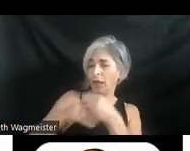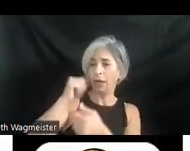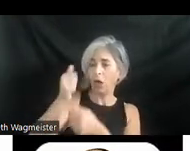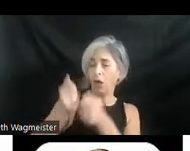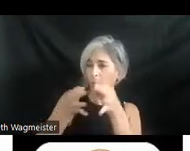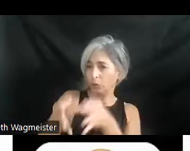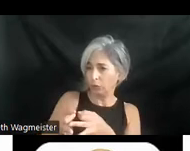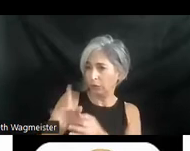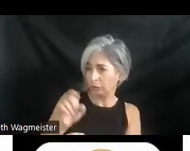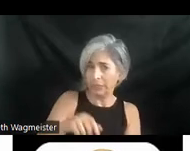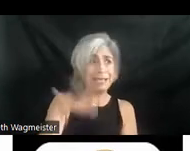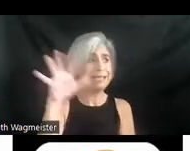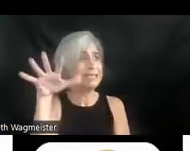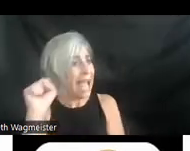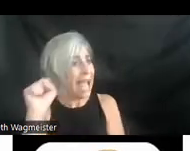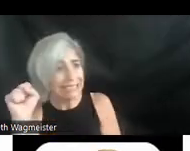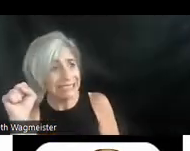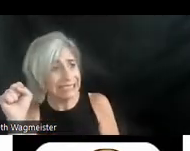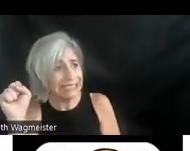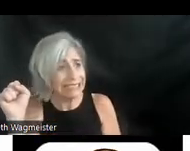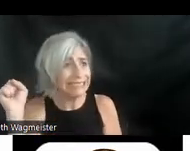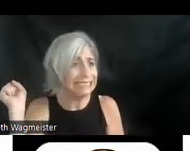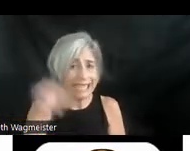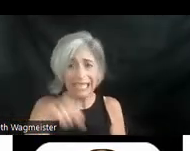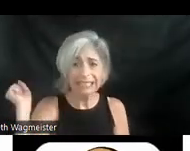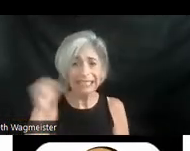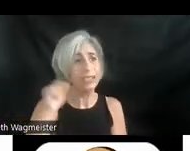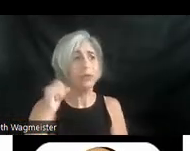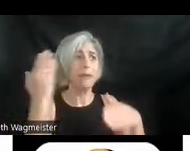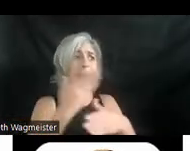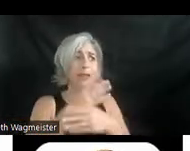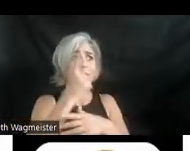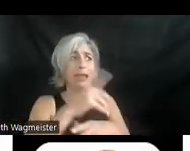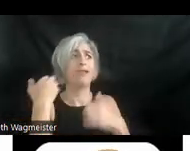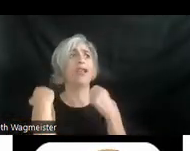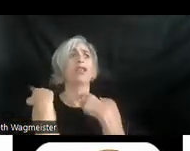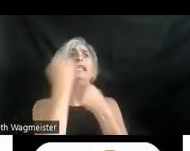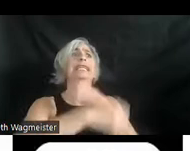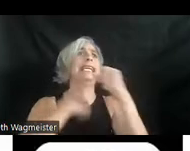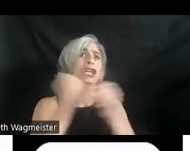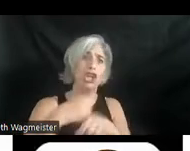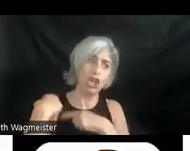Yes! And we've been bugging them about it for years. I believe there is